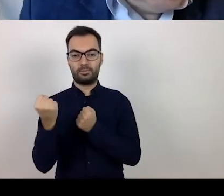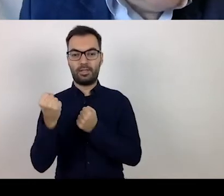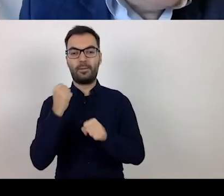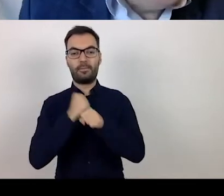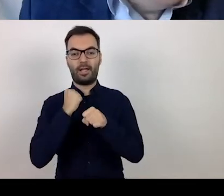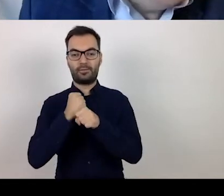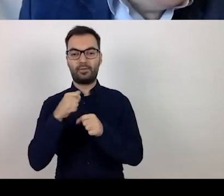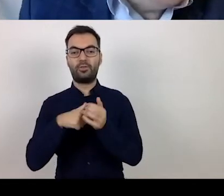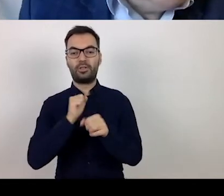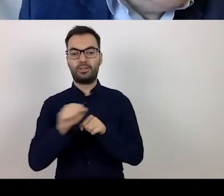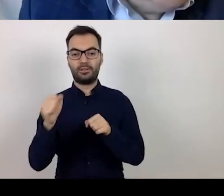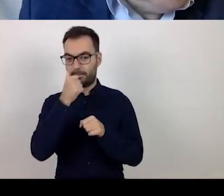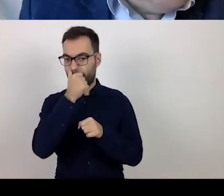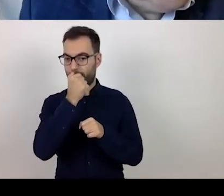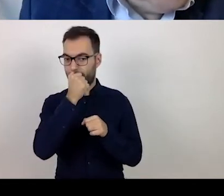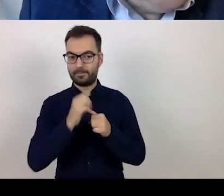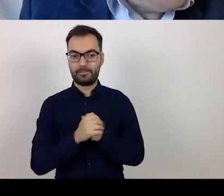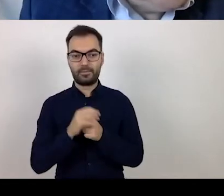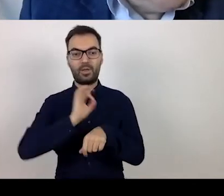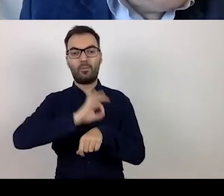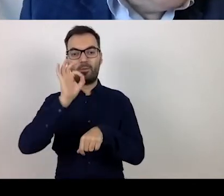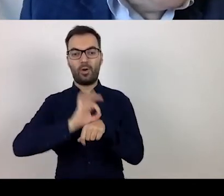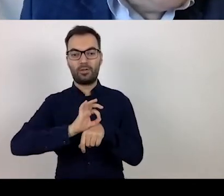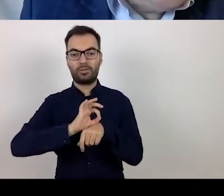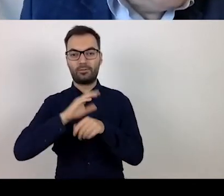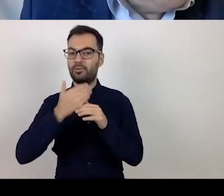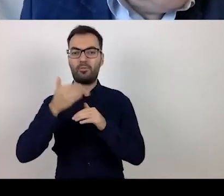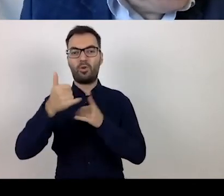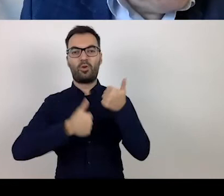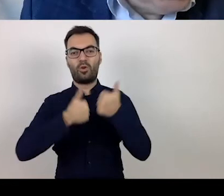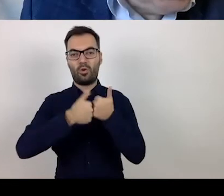The out-of-competition projects organised by employment offices,